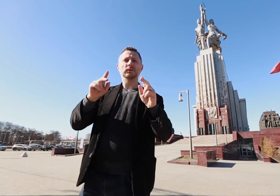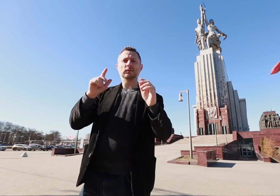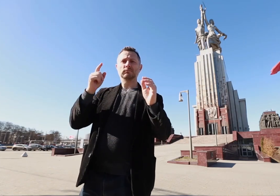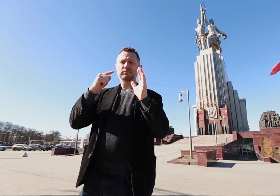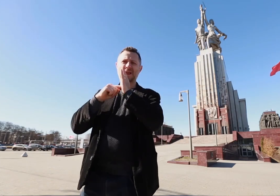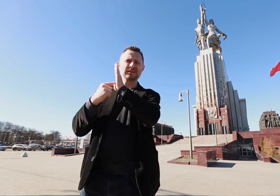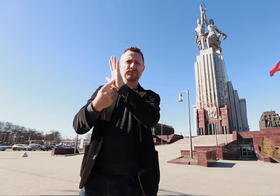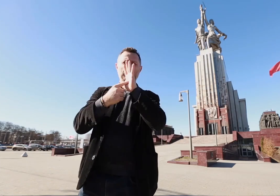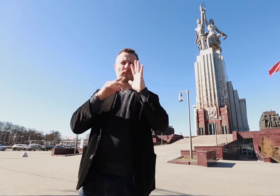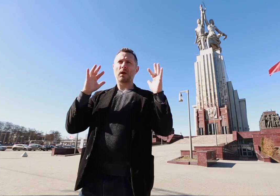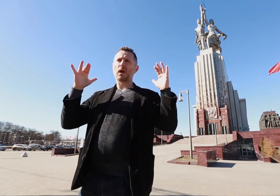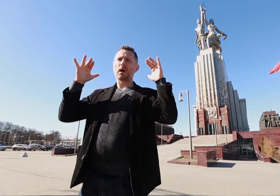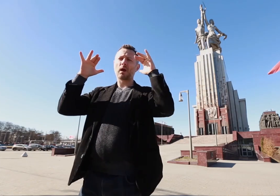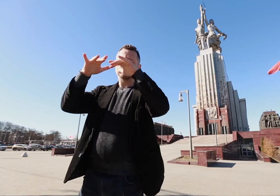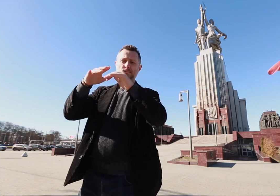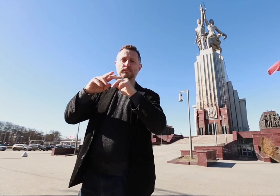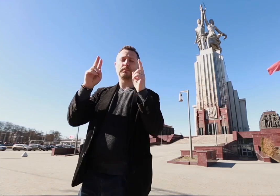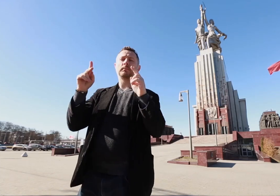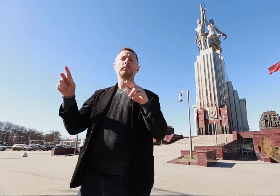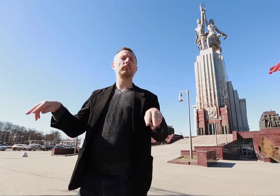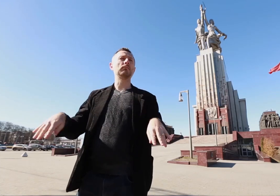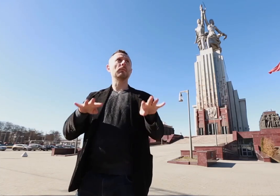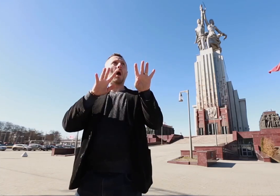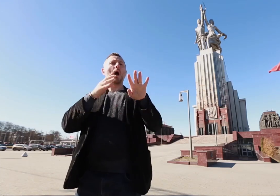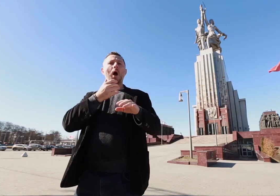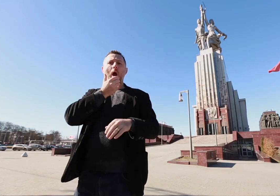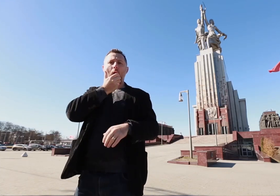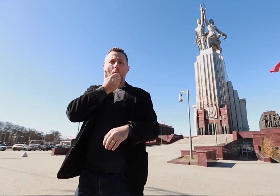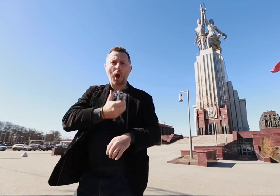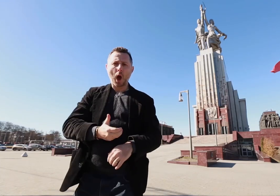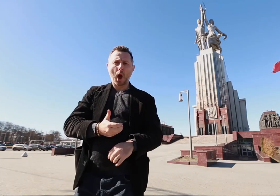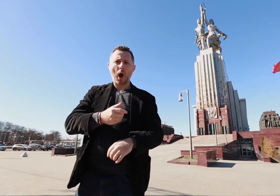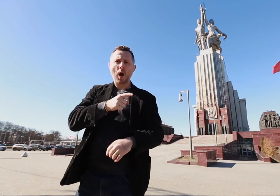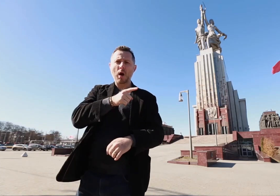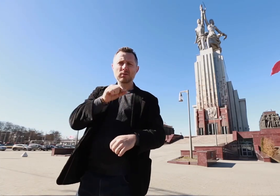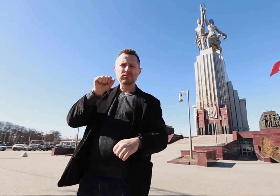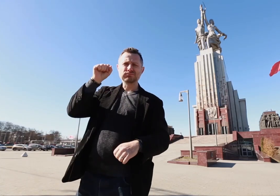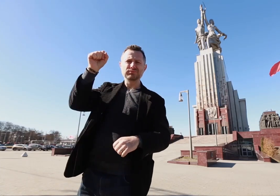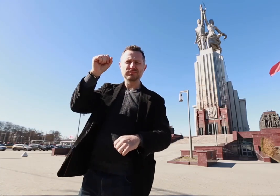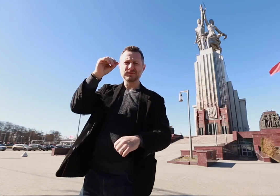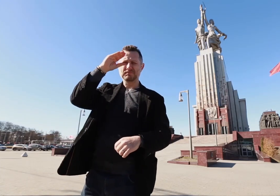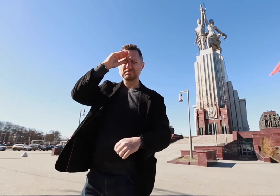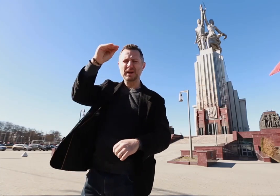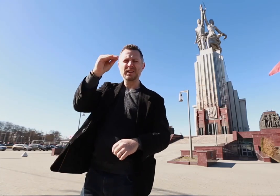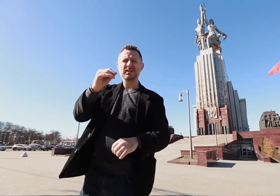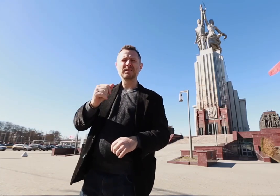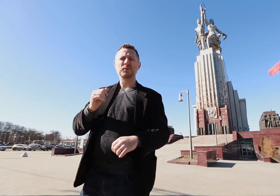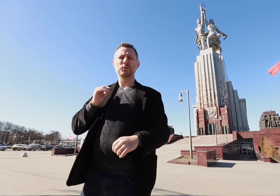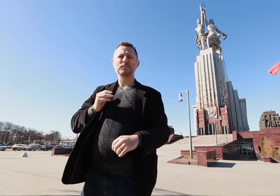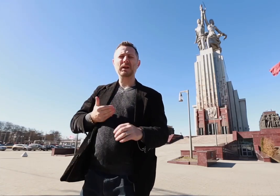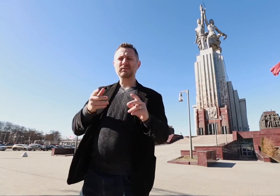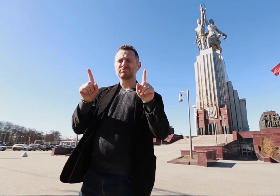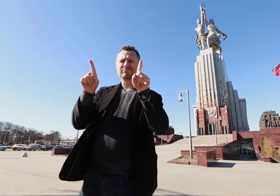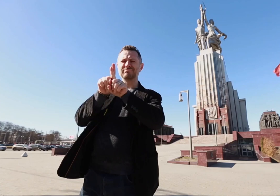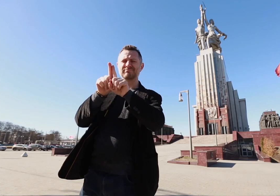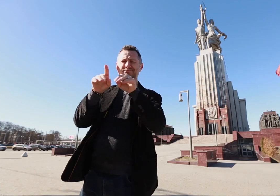concept that Soviet men and women were equal. The sculpture won first place in the arts